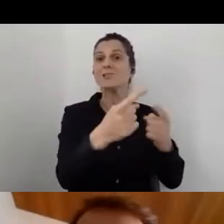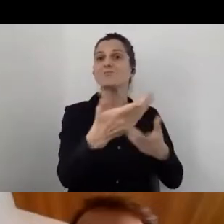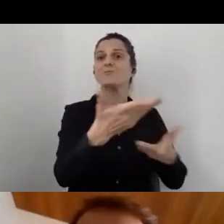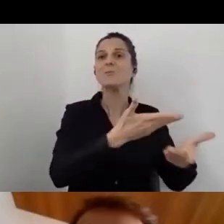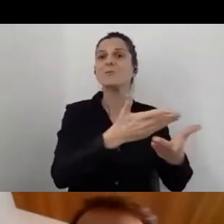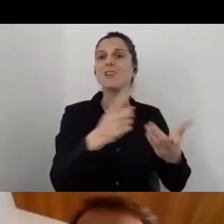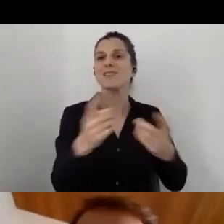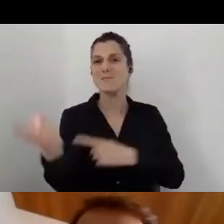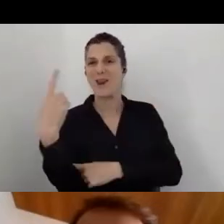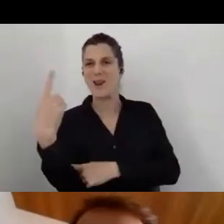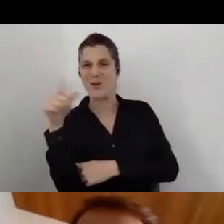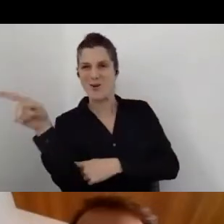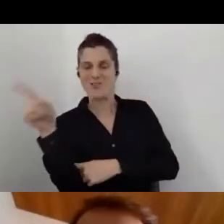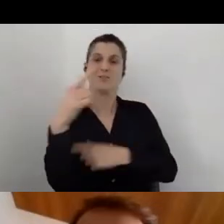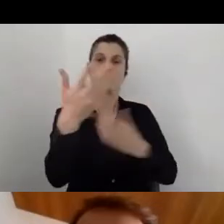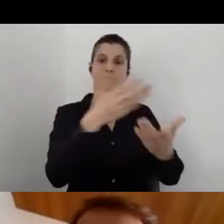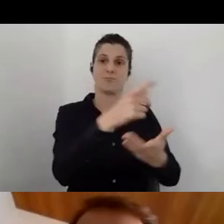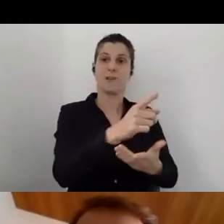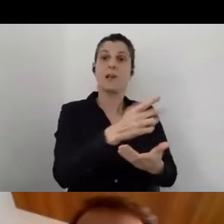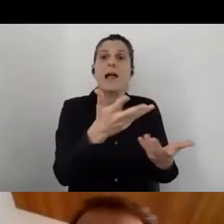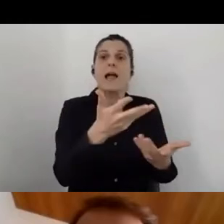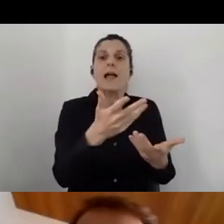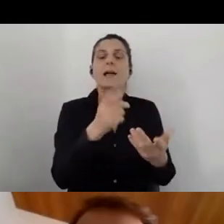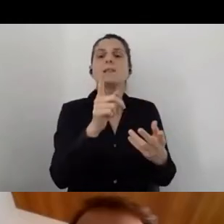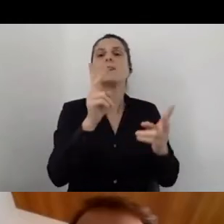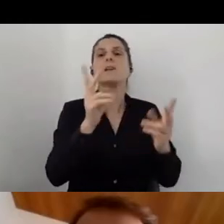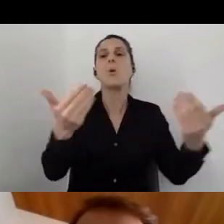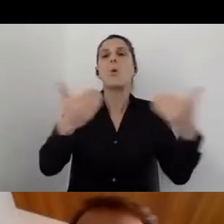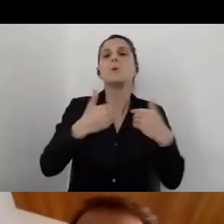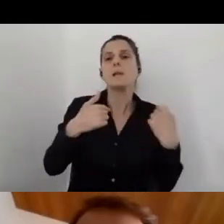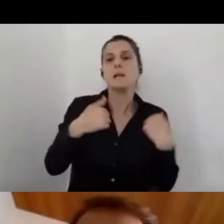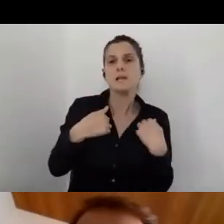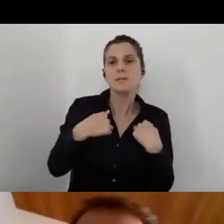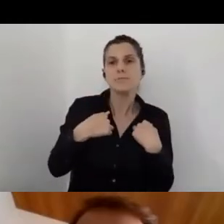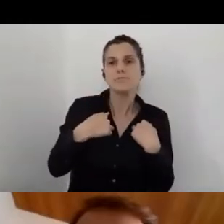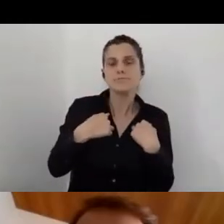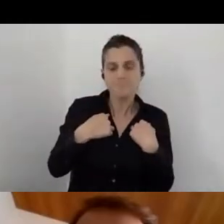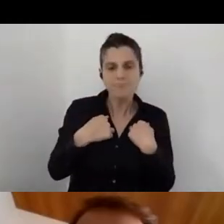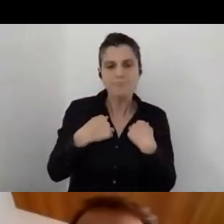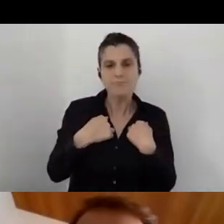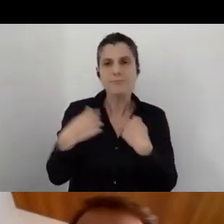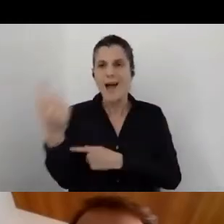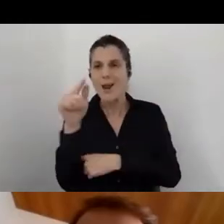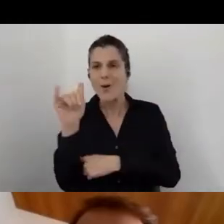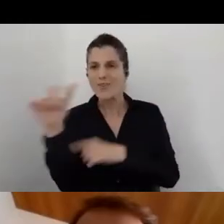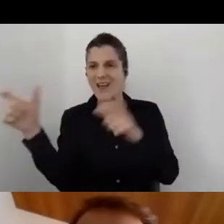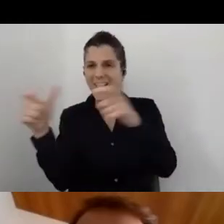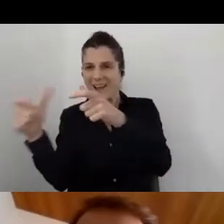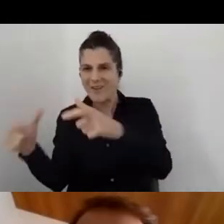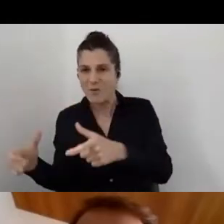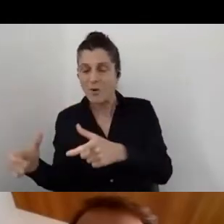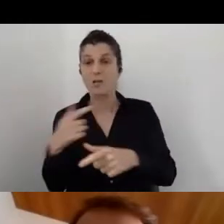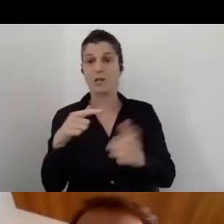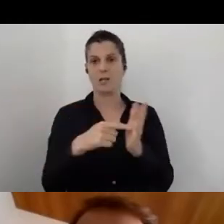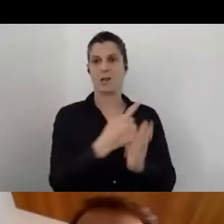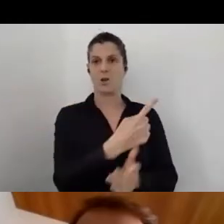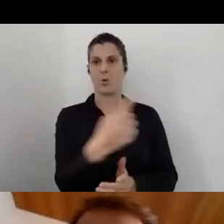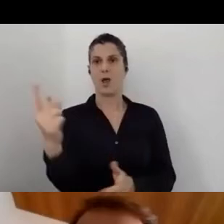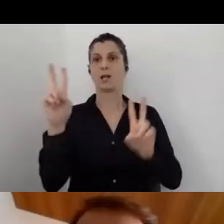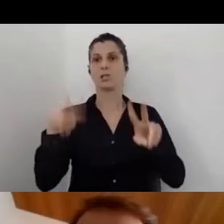is, how is it accessible for me? Because each one of us has different needs and each service is different,